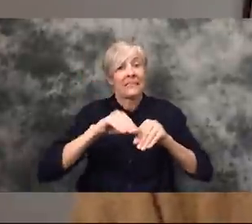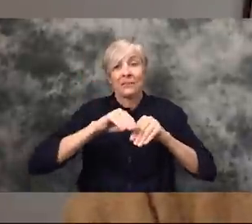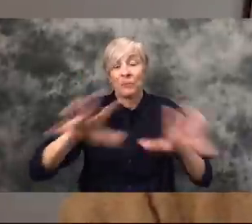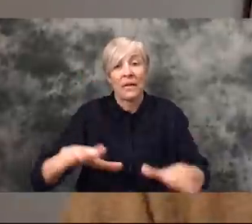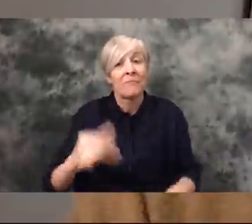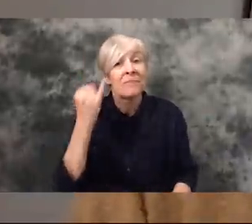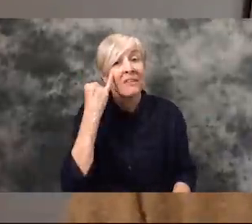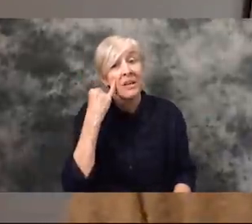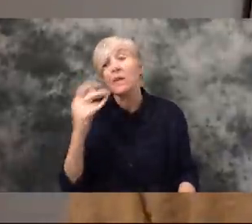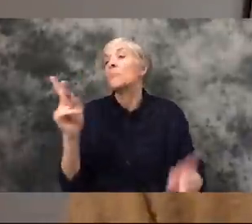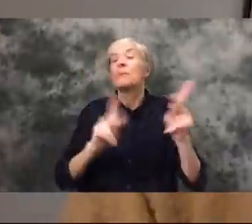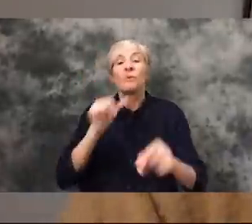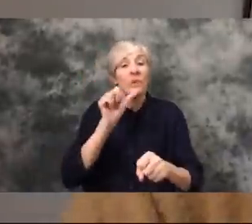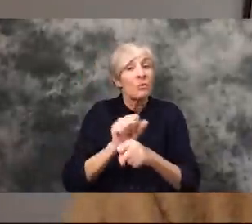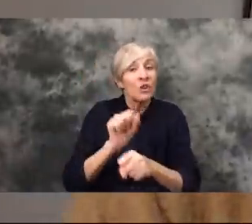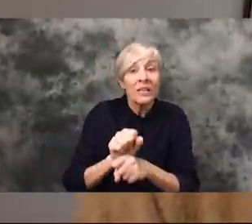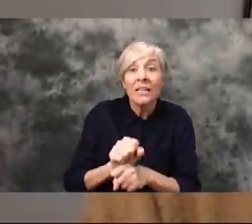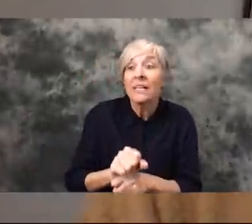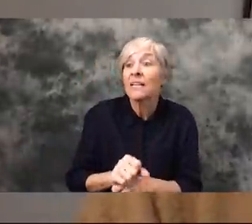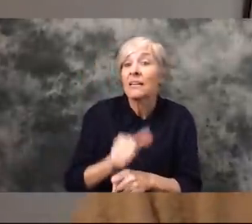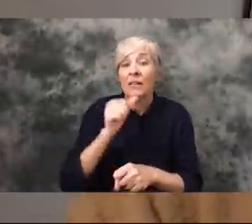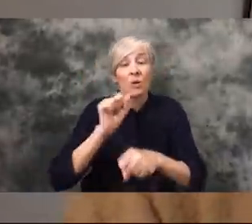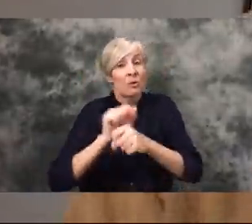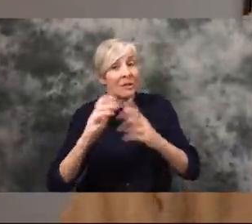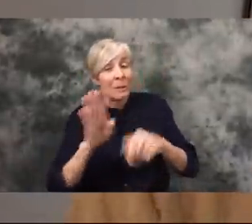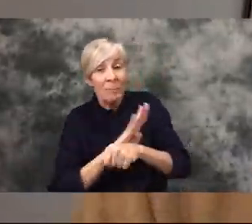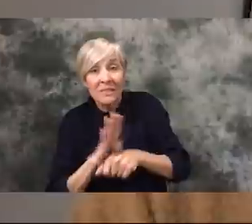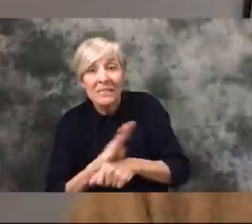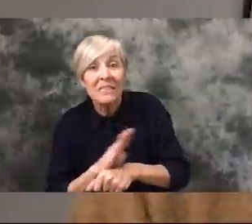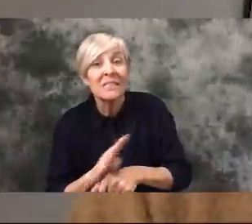thrive if we don't have people to work in any of our businesses and so